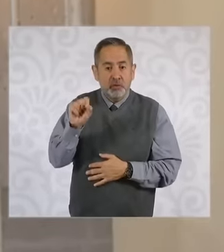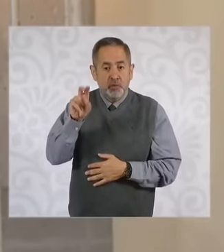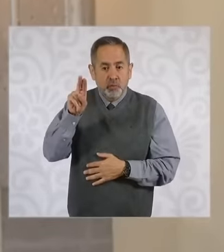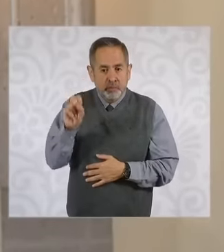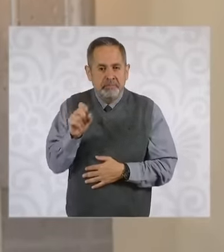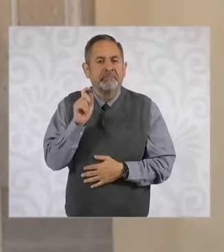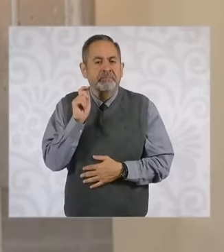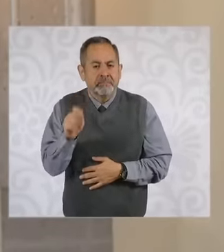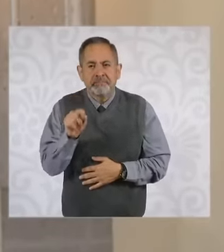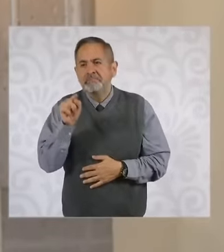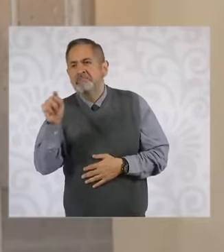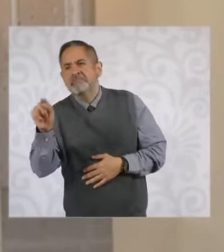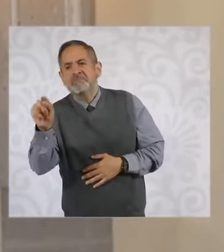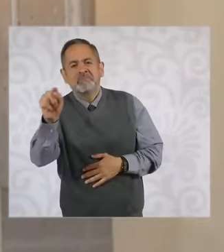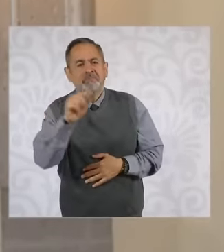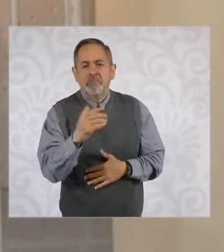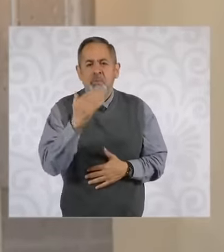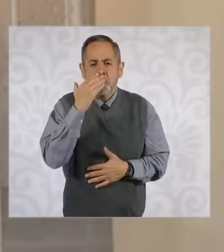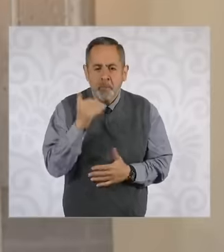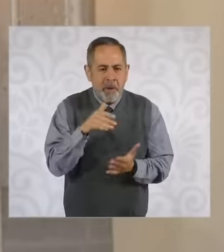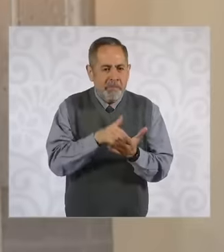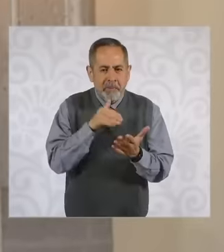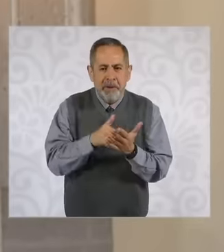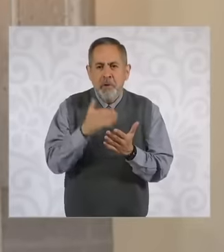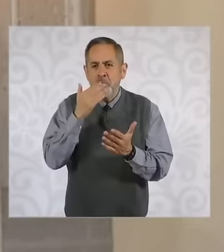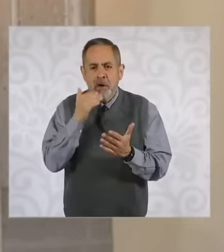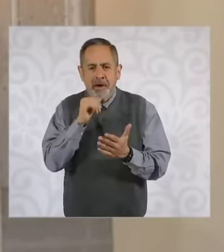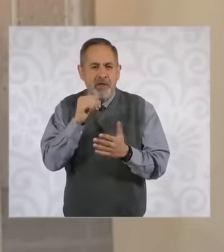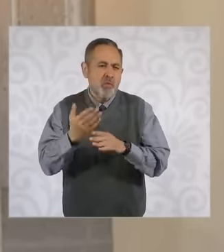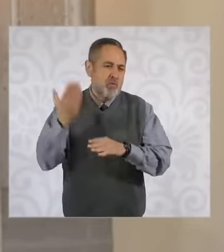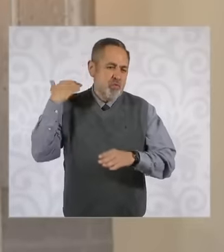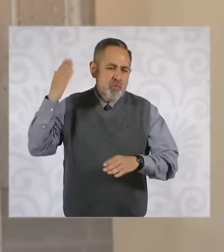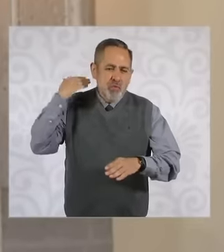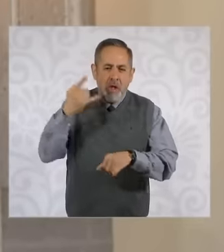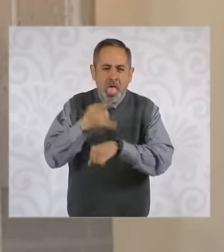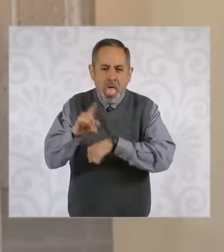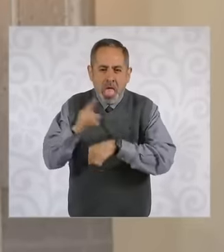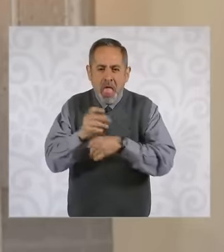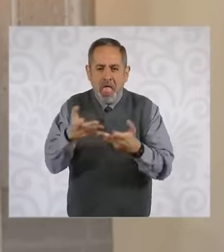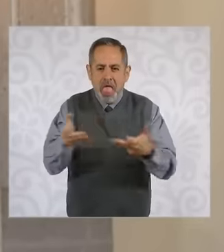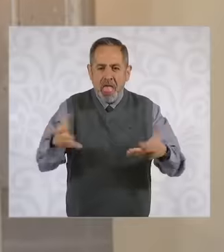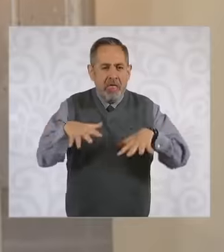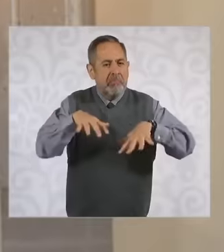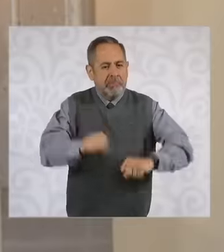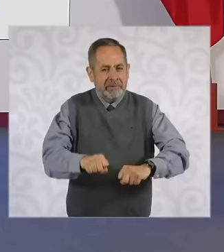irregular settlements that are mainly located on ejidal land that are homes